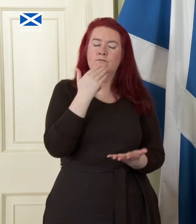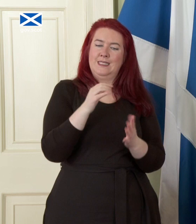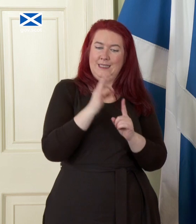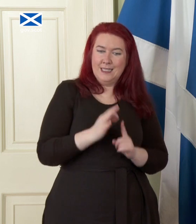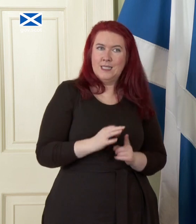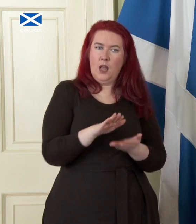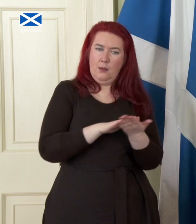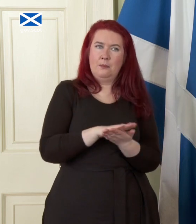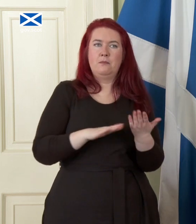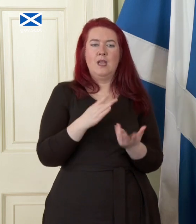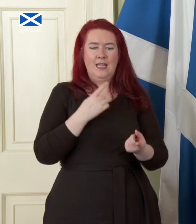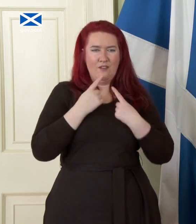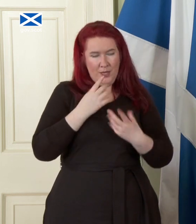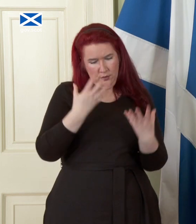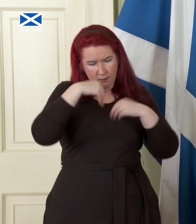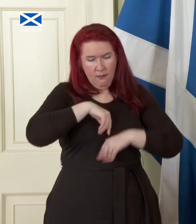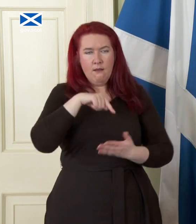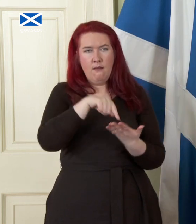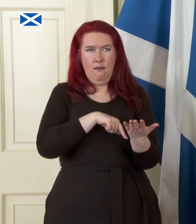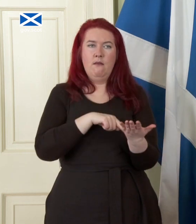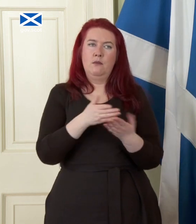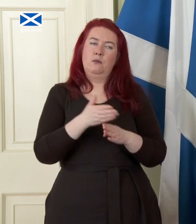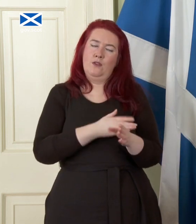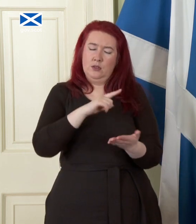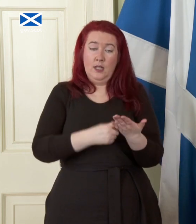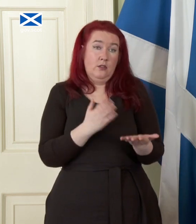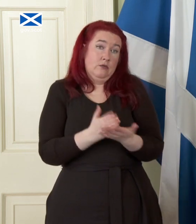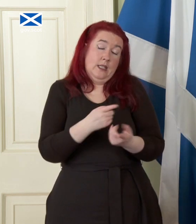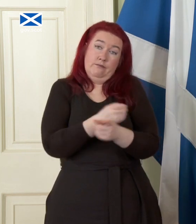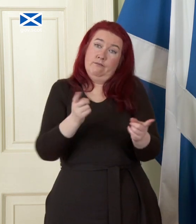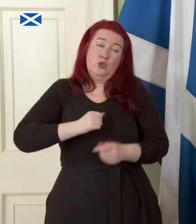these decisions ultimately there will be it will be a decision for people in Scotland to weigh up